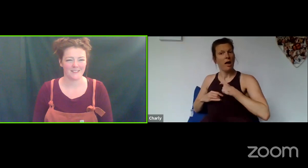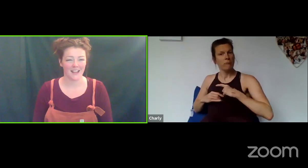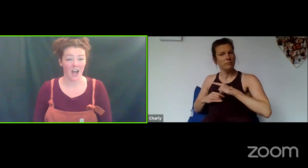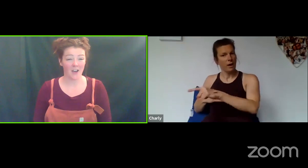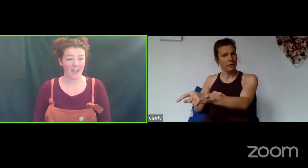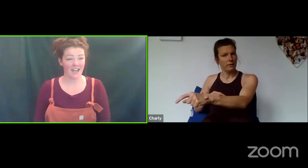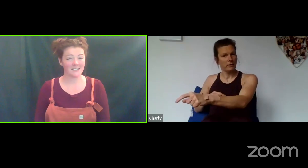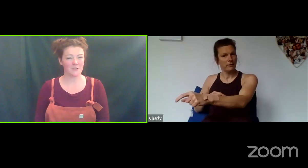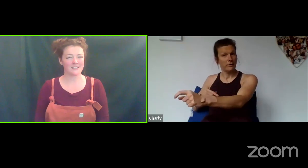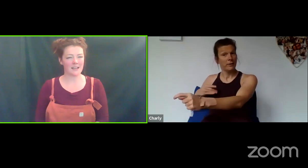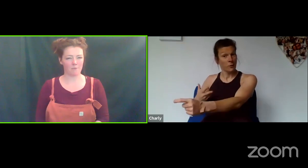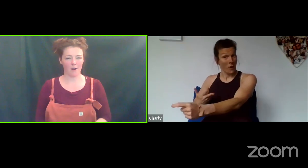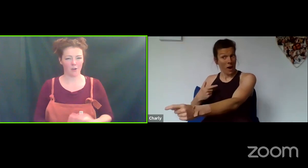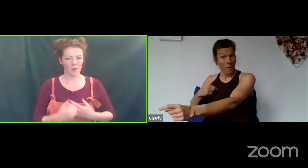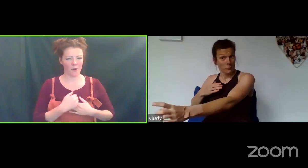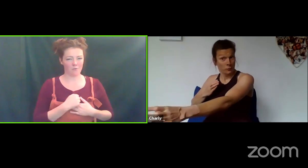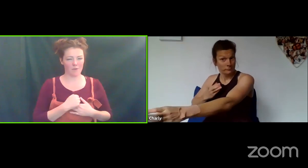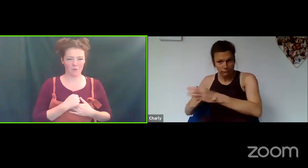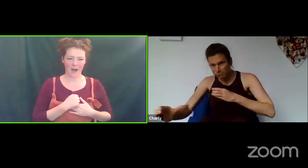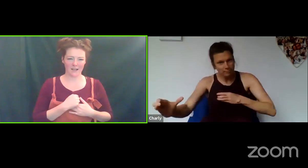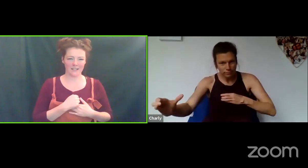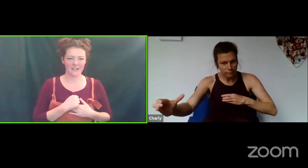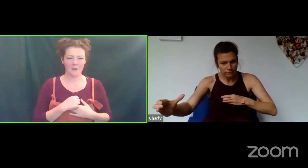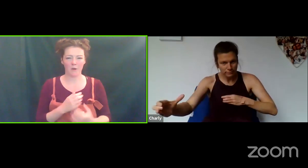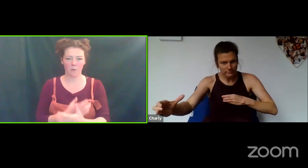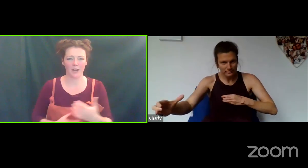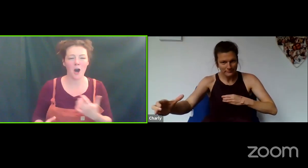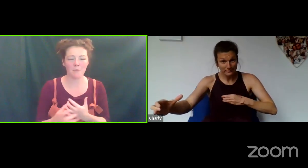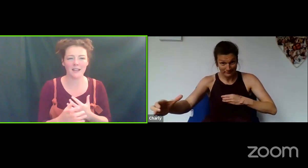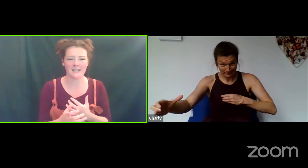OK, so it's separate. You are the real person but you're becoming this